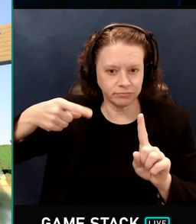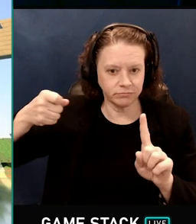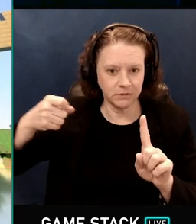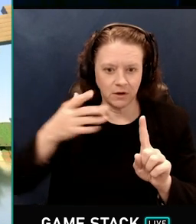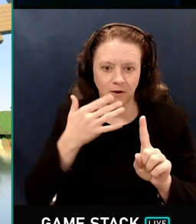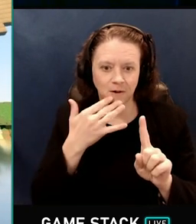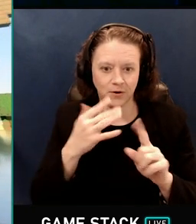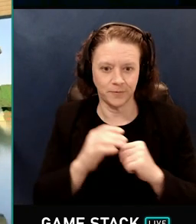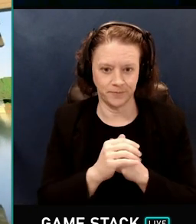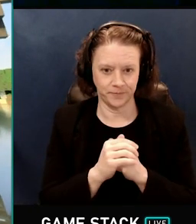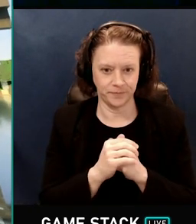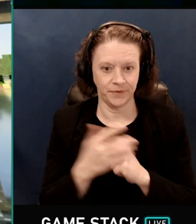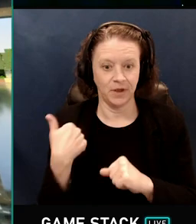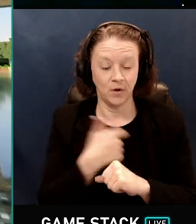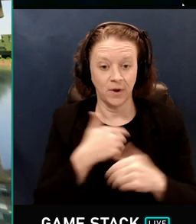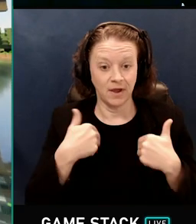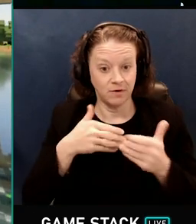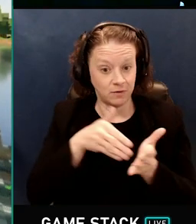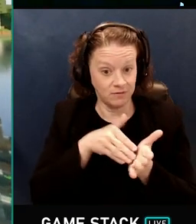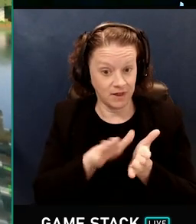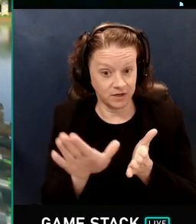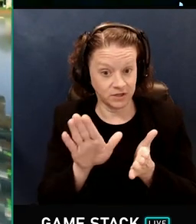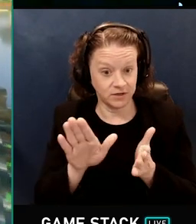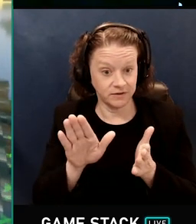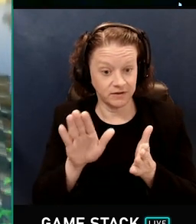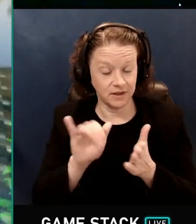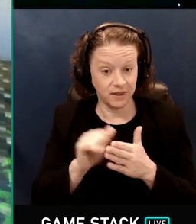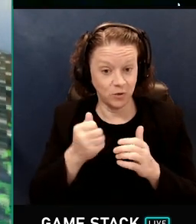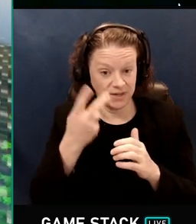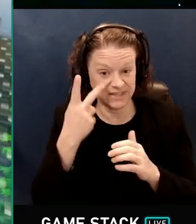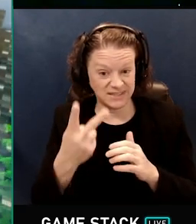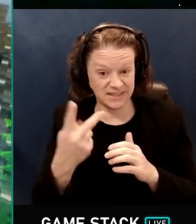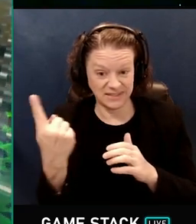And we can have reflections that can reflect things that are not on the screen.